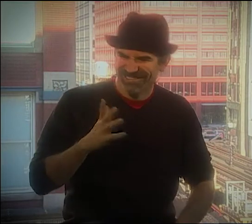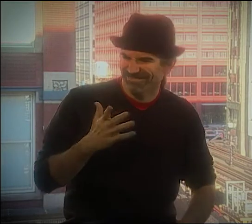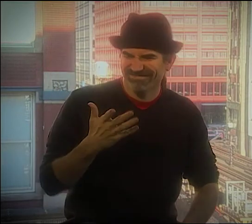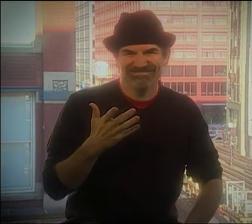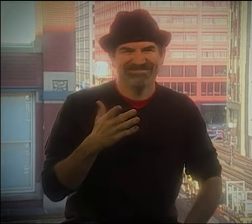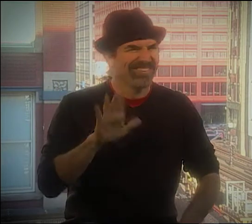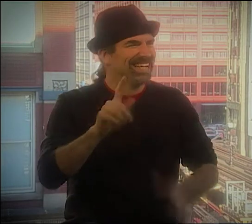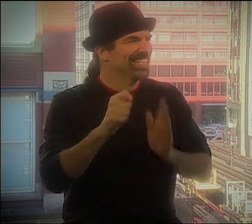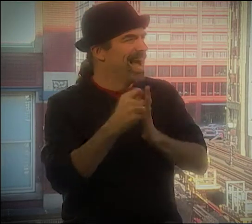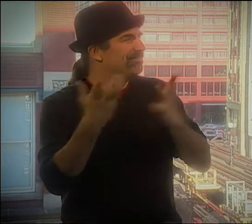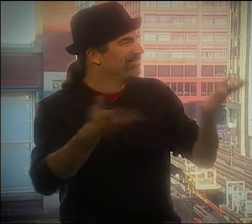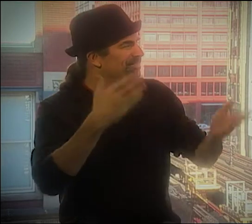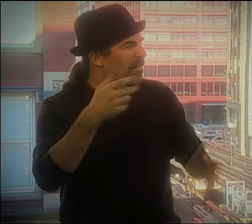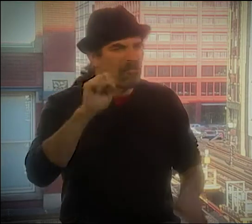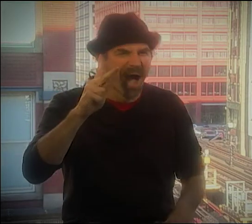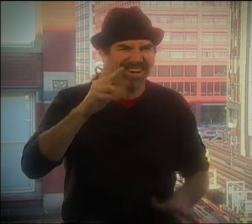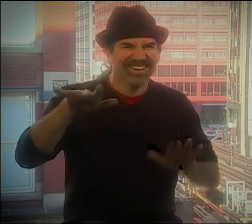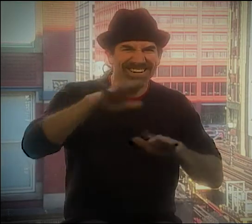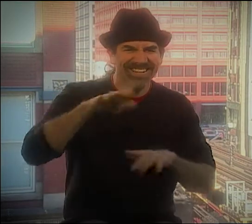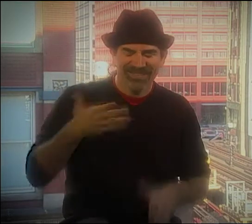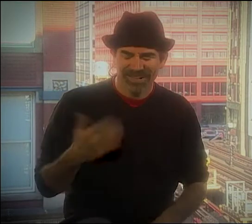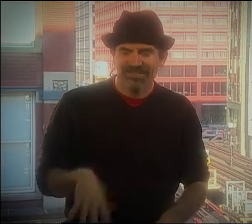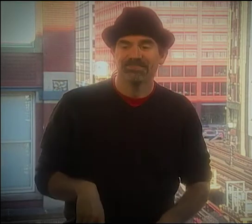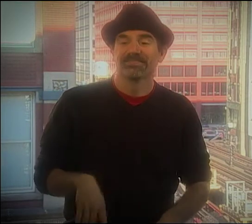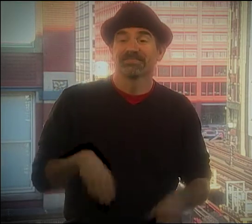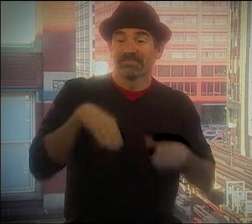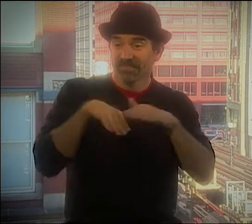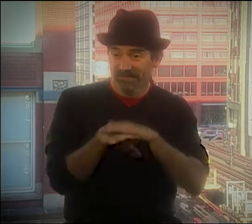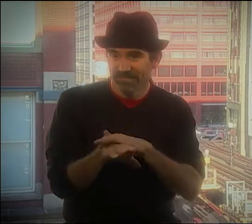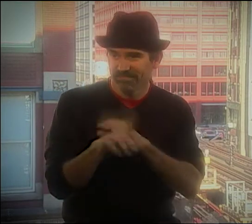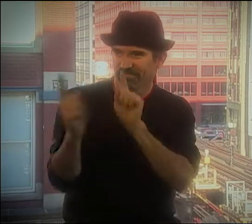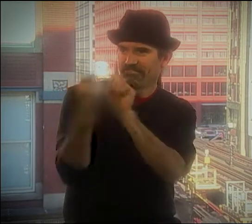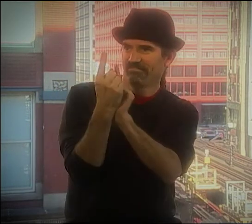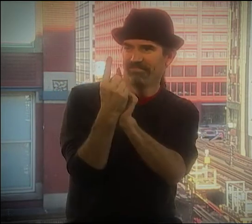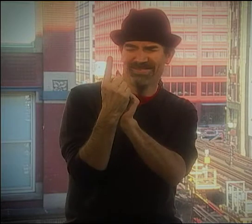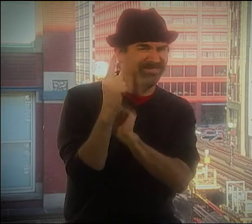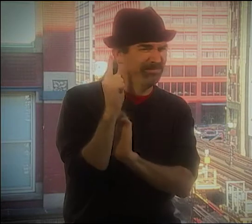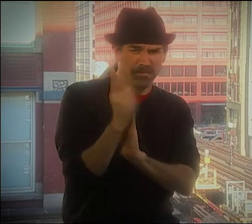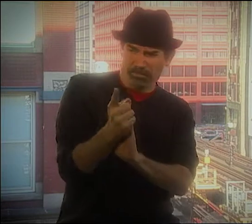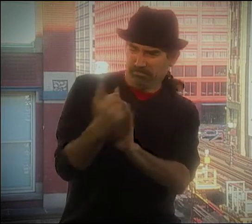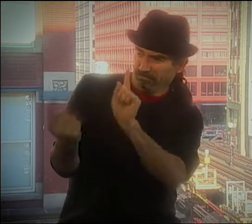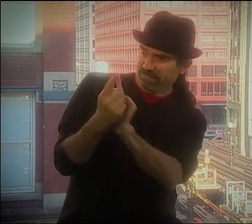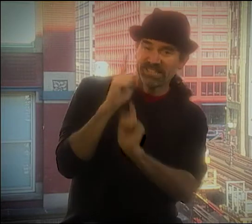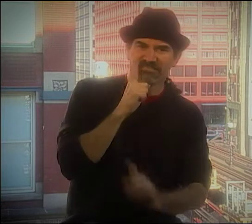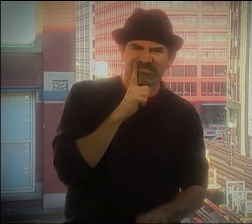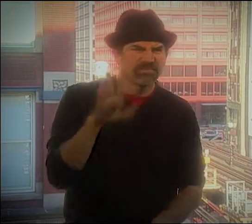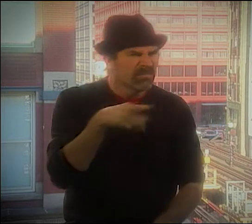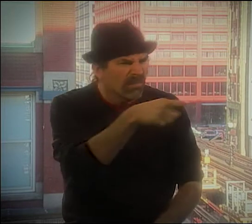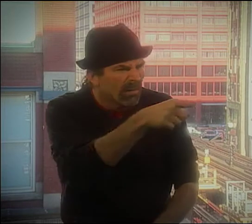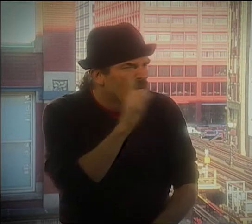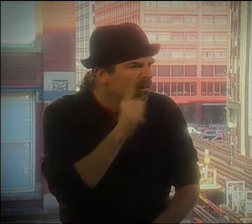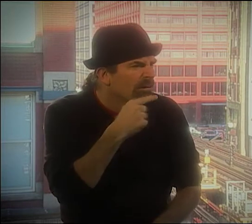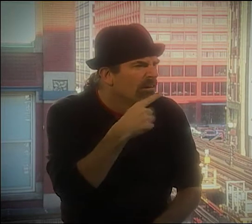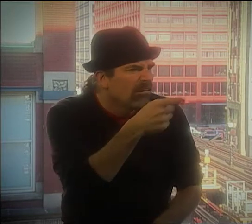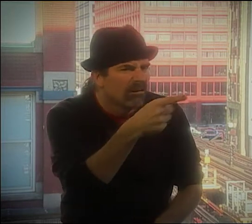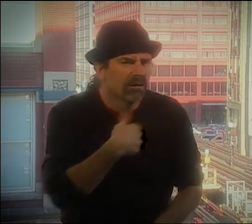MY HAIRDO, KIND OF PUNK AT THAT TIME. IMMEDIATELY, I STARTED MEETING SOME DEAF PEOPLE, GOING,